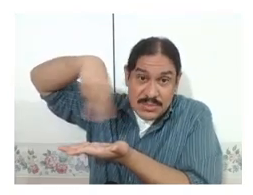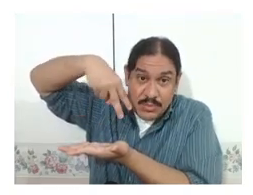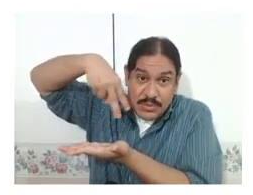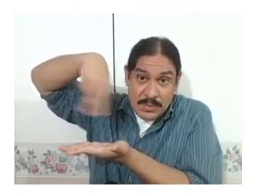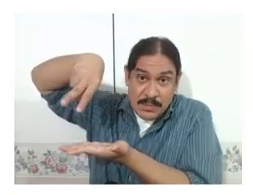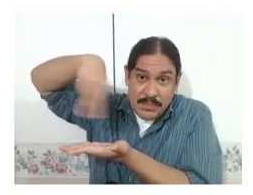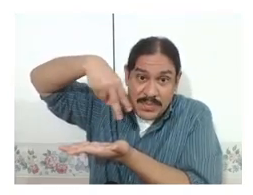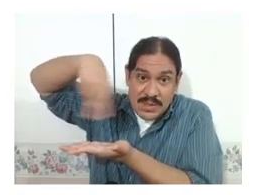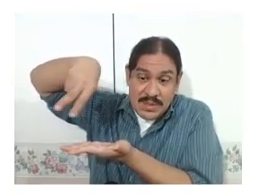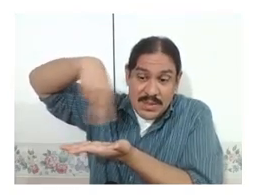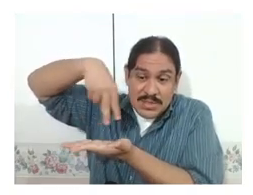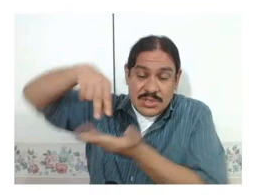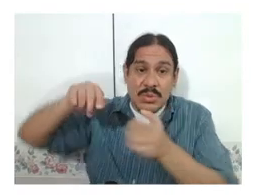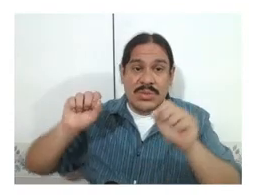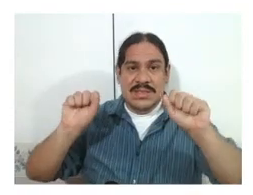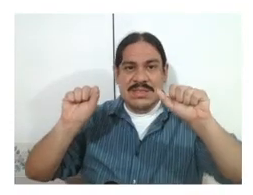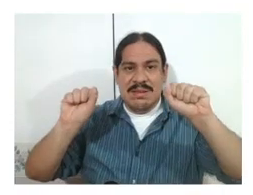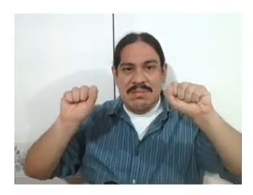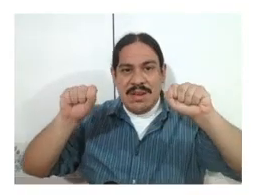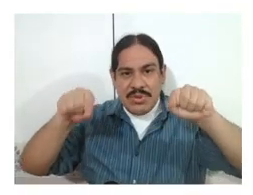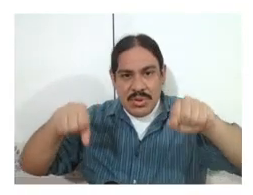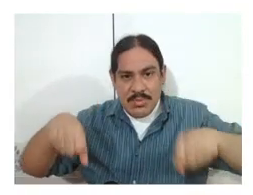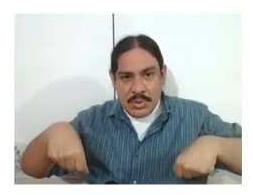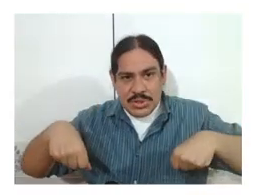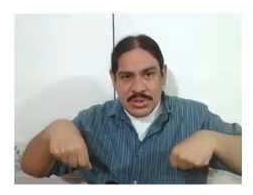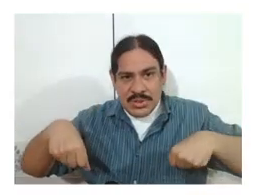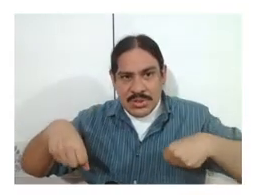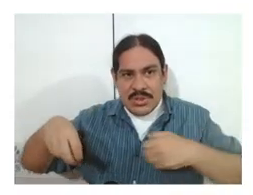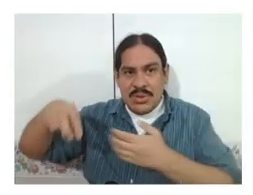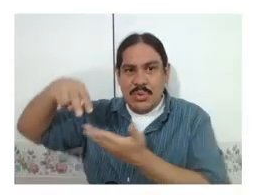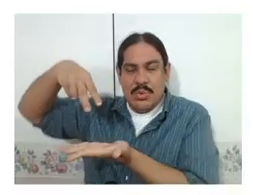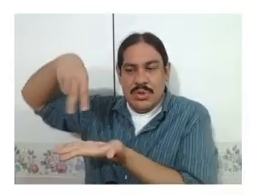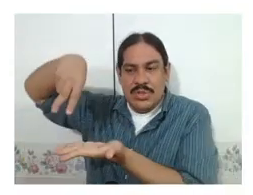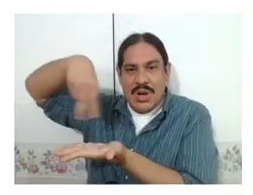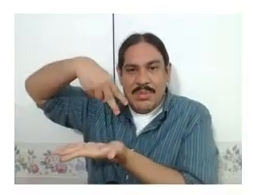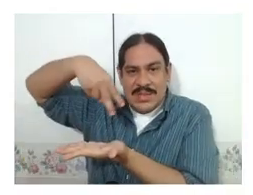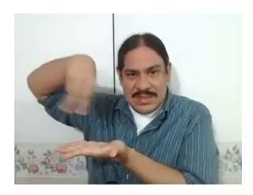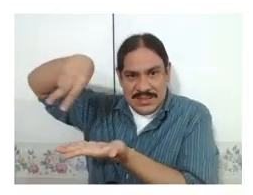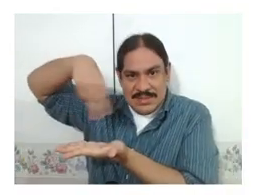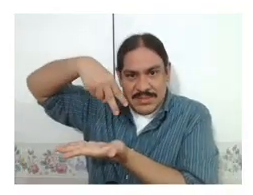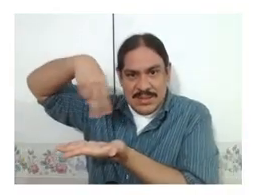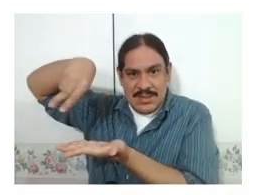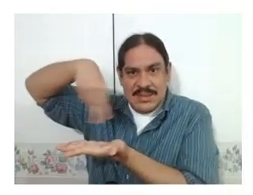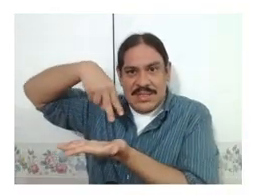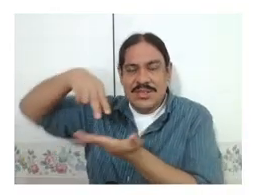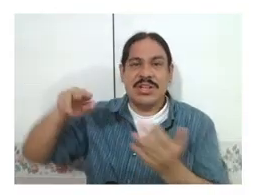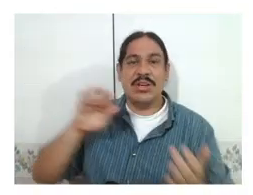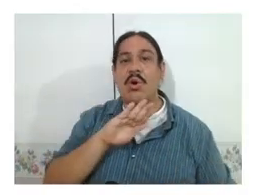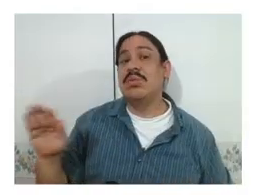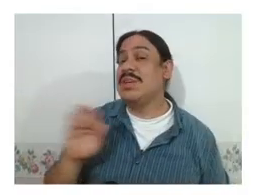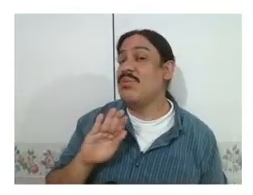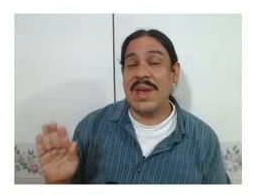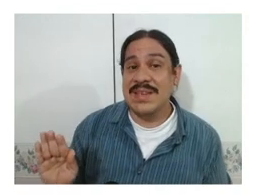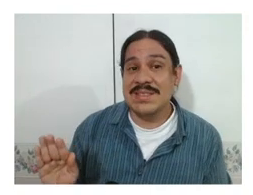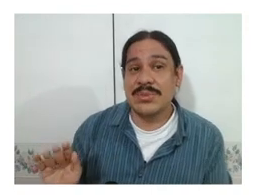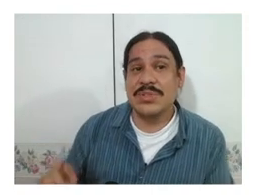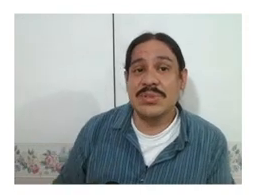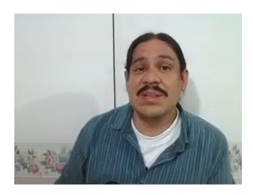moving so symmetrical motion or dominance